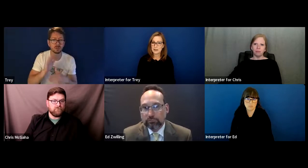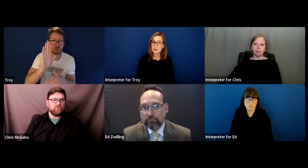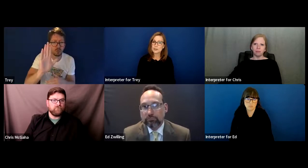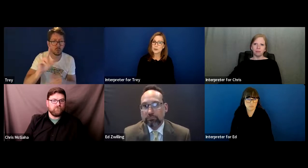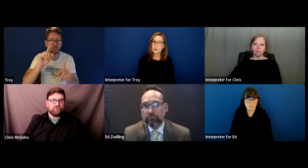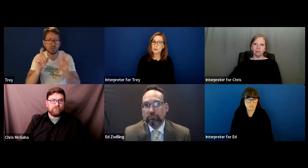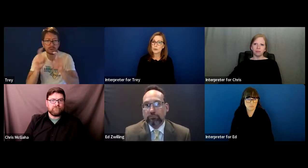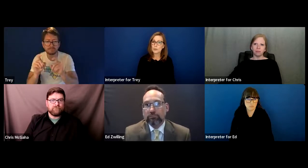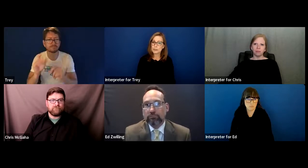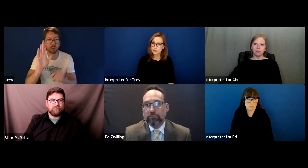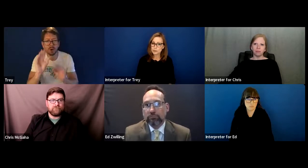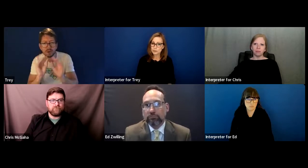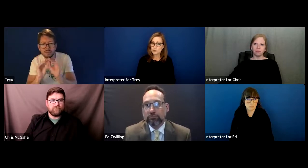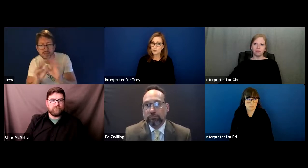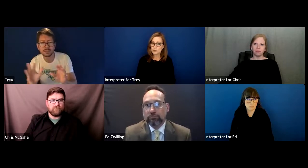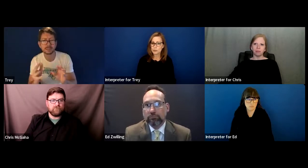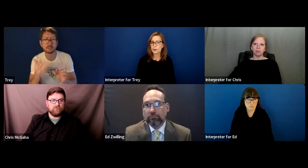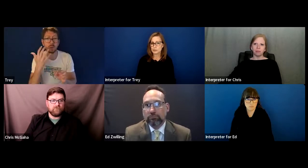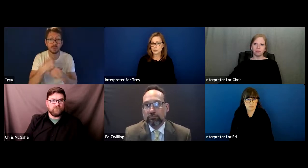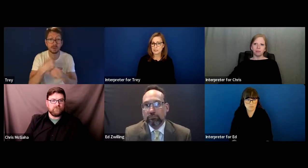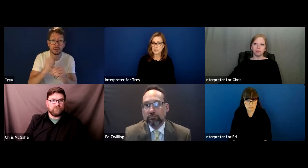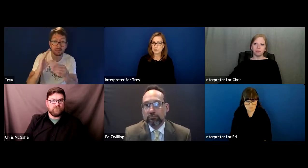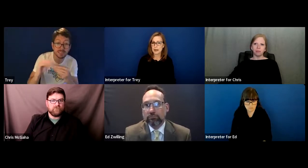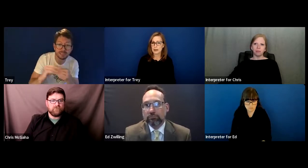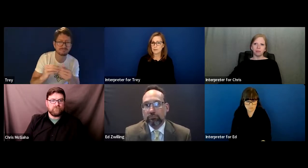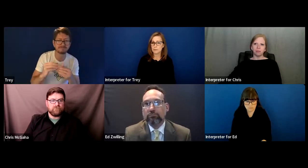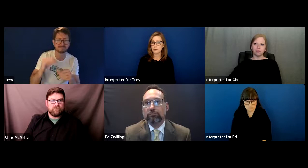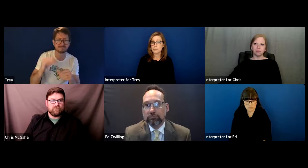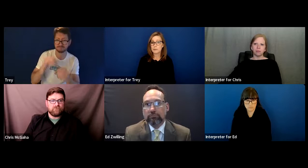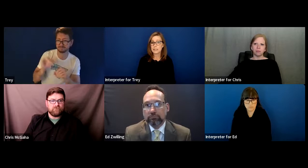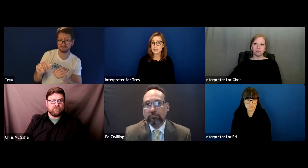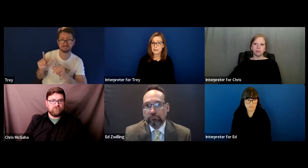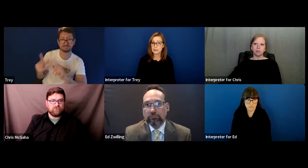Also, we want you to share your questions that you have or if there's anything that